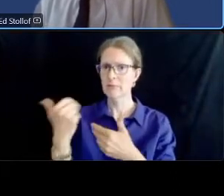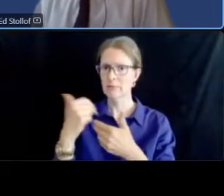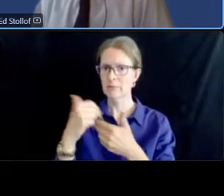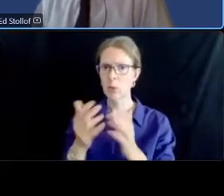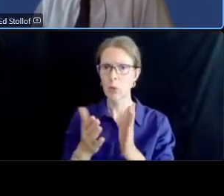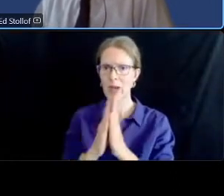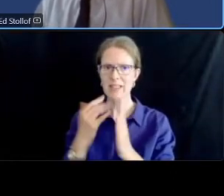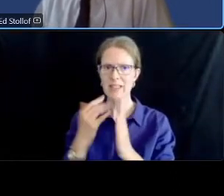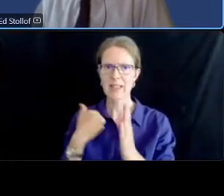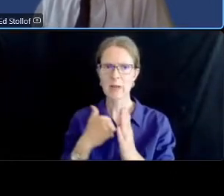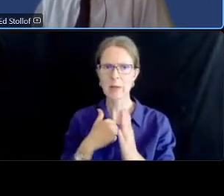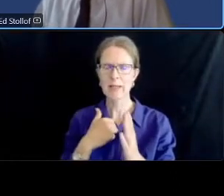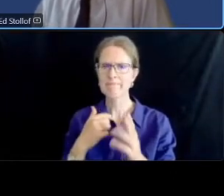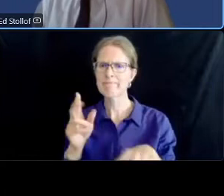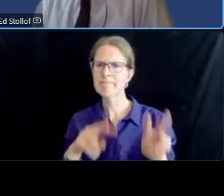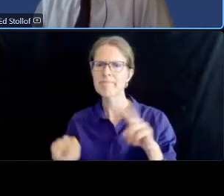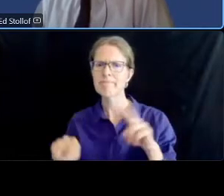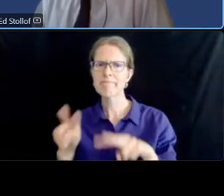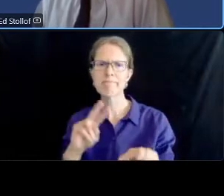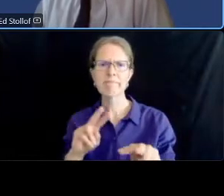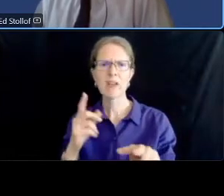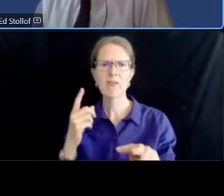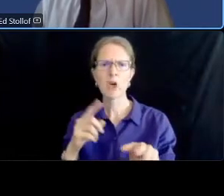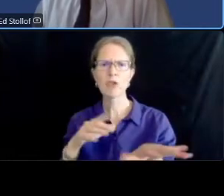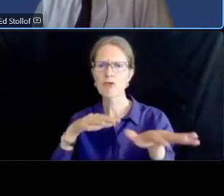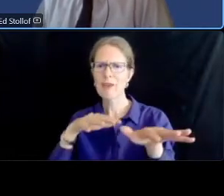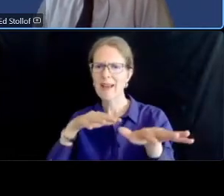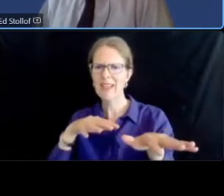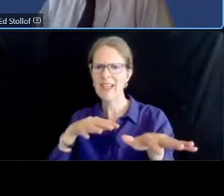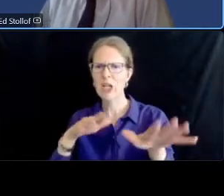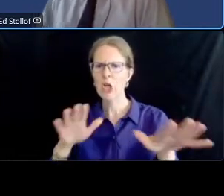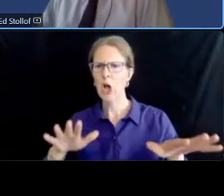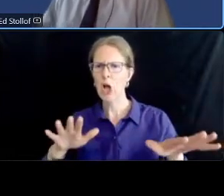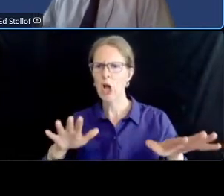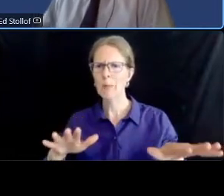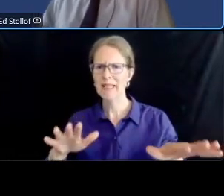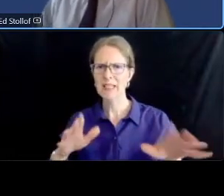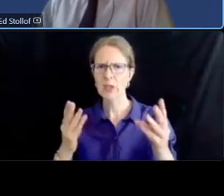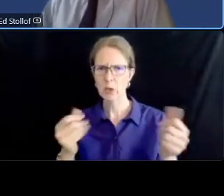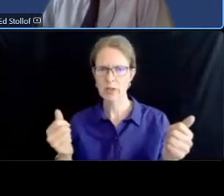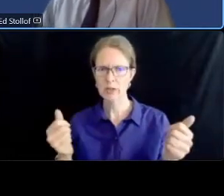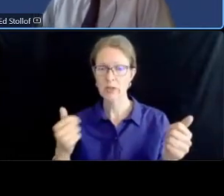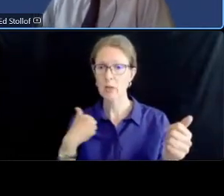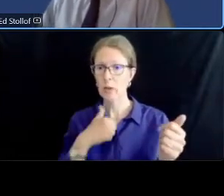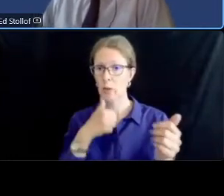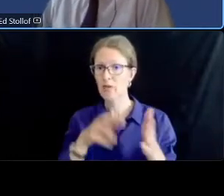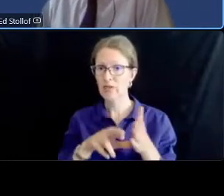collector roads we will review and identify current traffic issues that may lend themselves